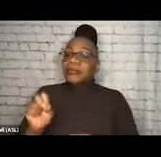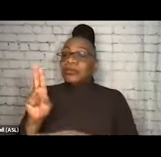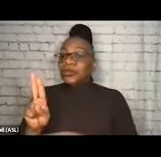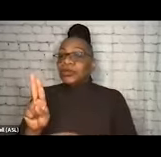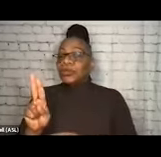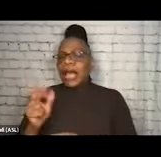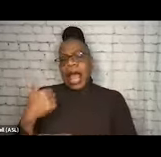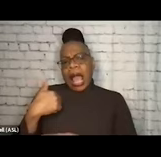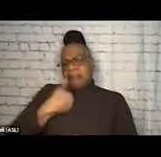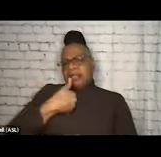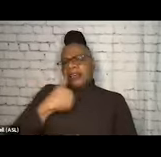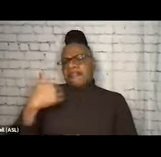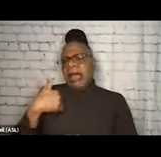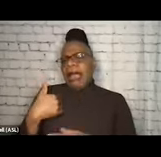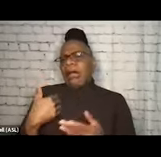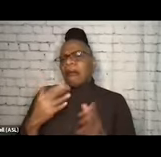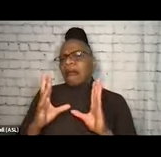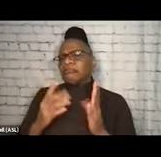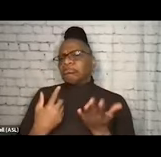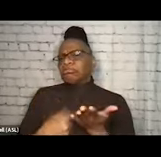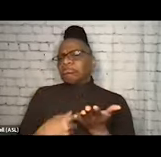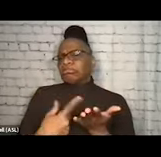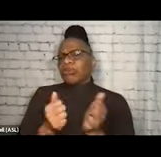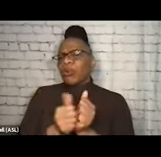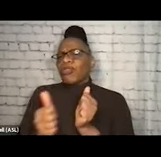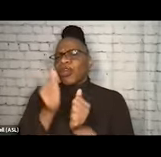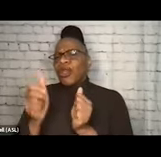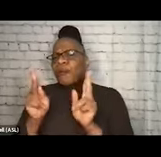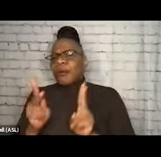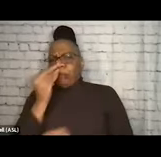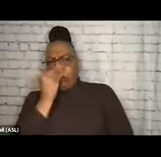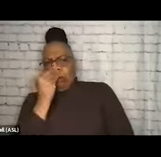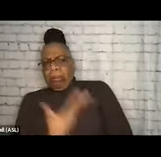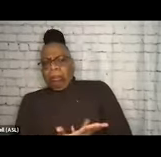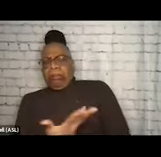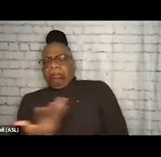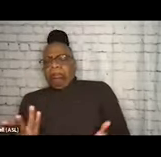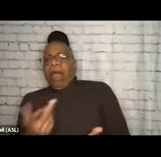that was like, "I didn't care about that at all. What I cared about was going to work,